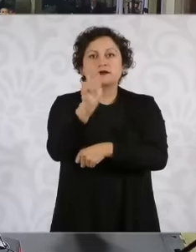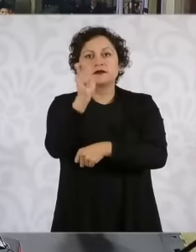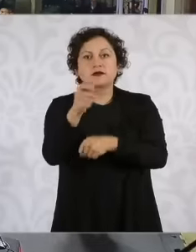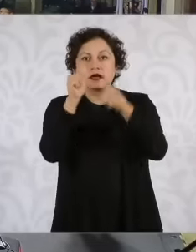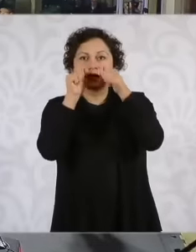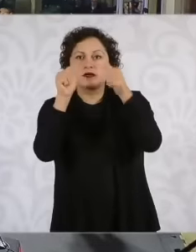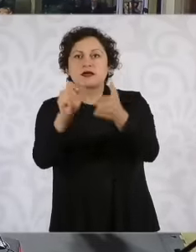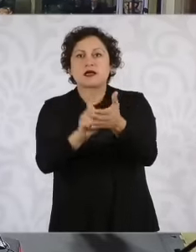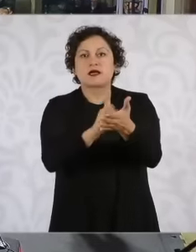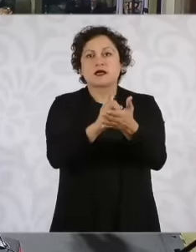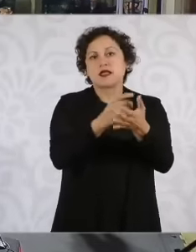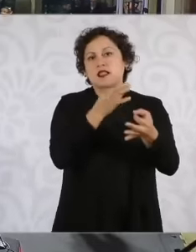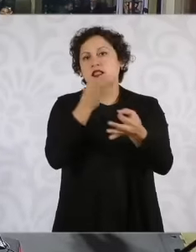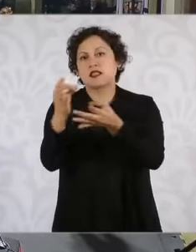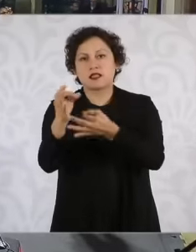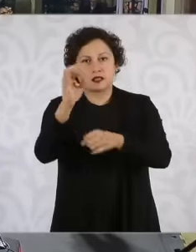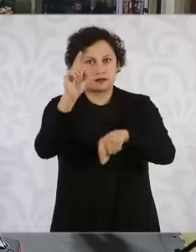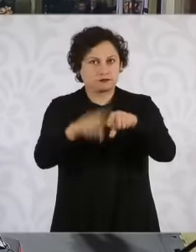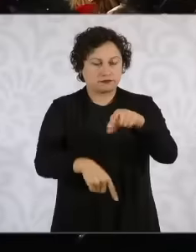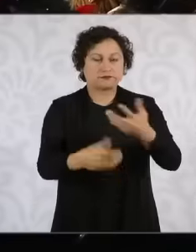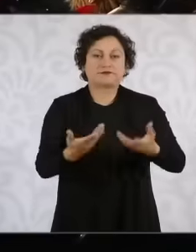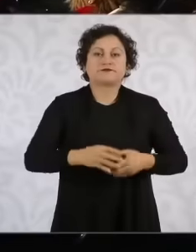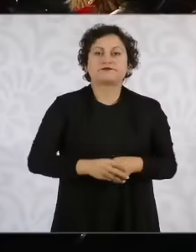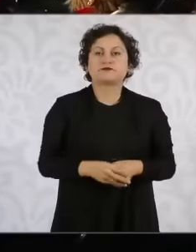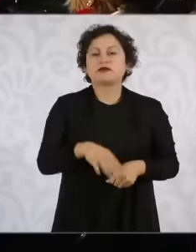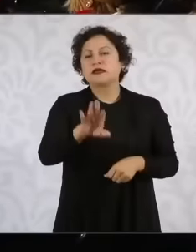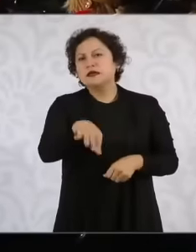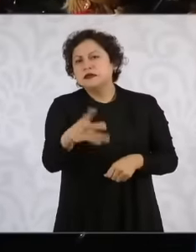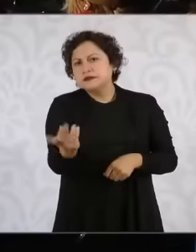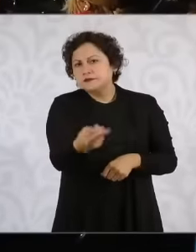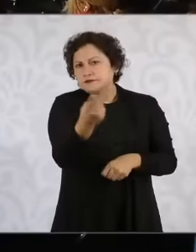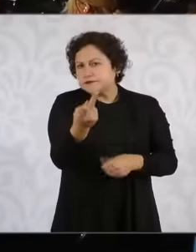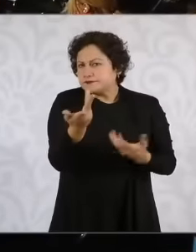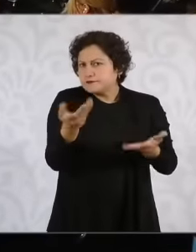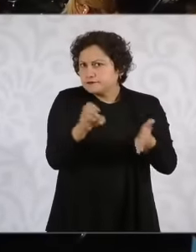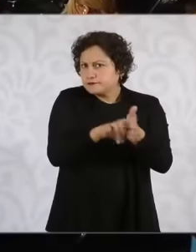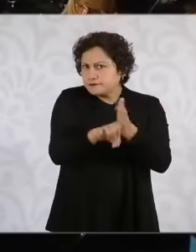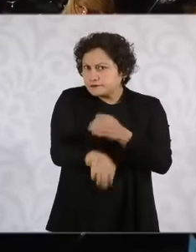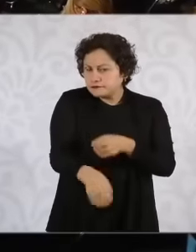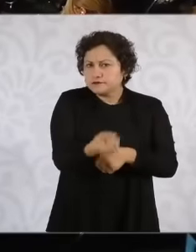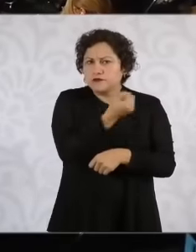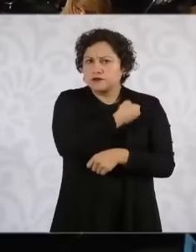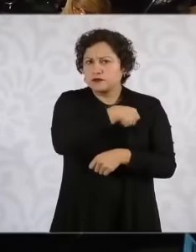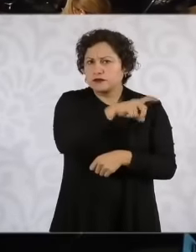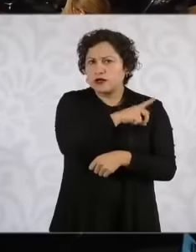yes, Mental Health would be attended to or I don't know if there is a plan to create care centers for young people